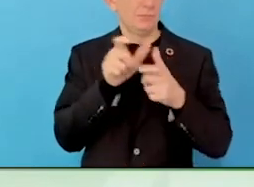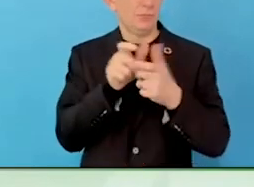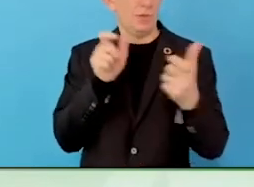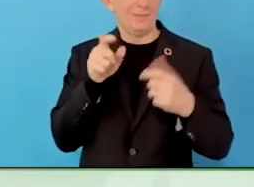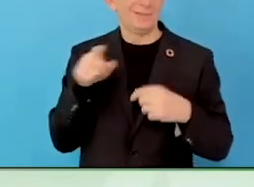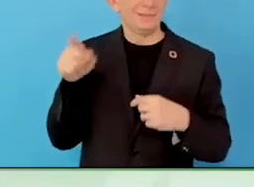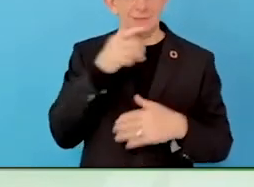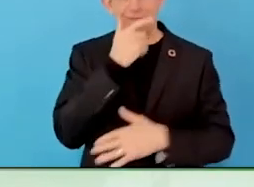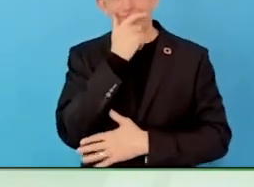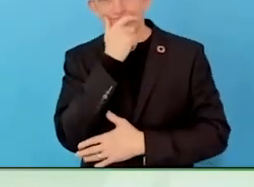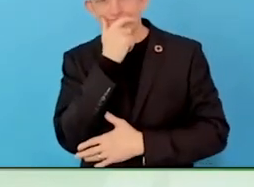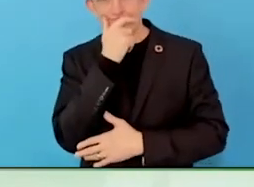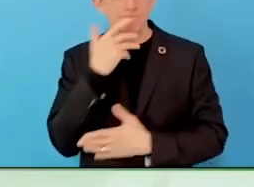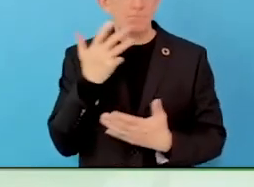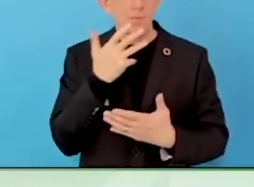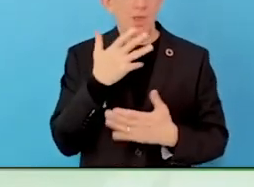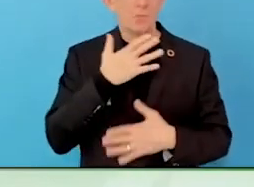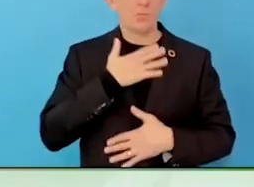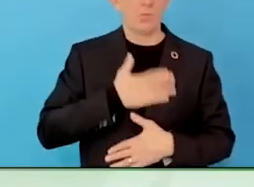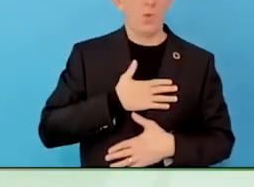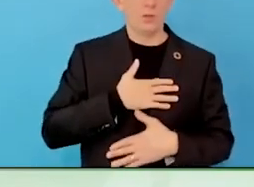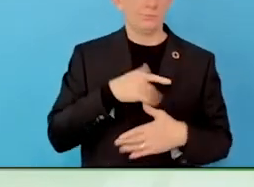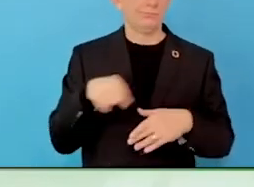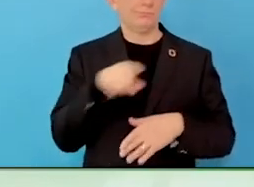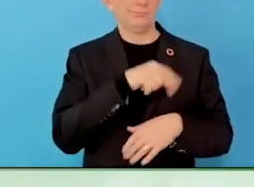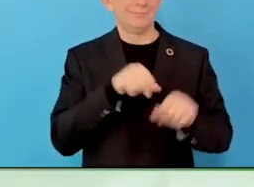The third part is to talk about the efficiency of the labour market,